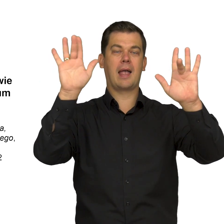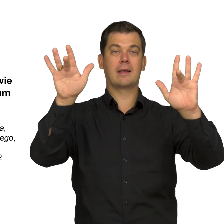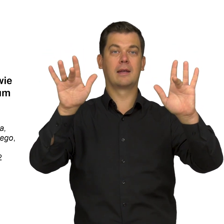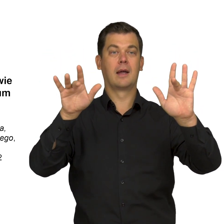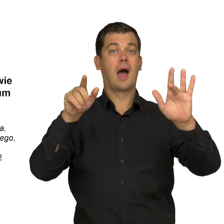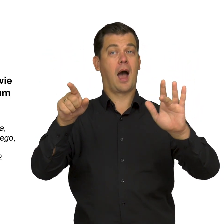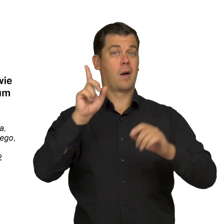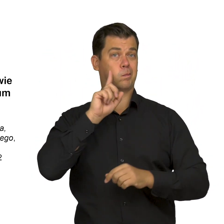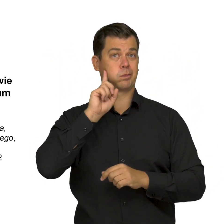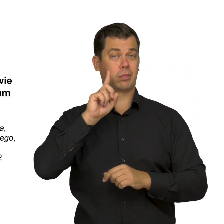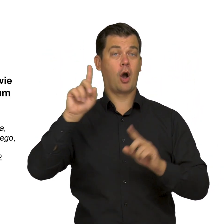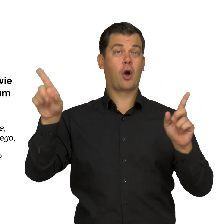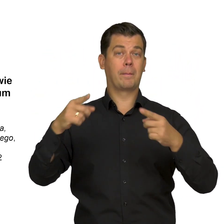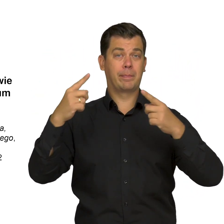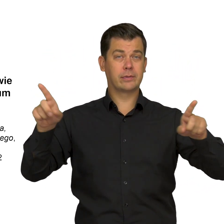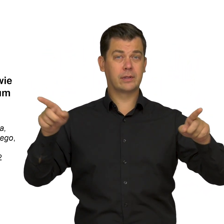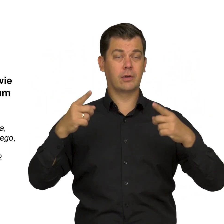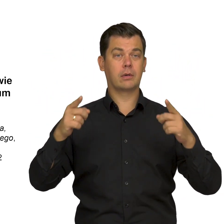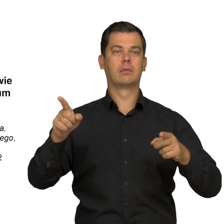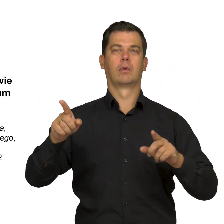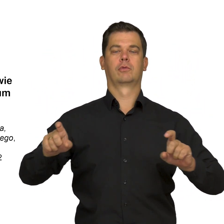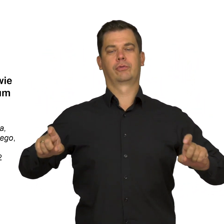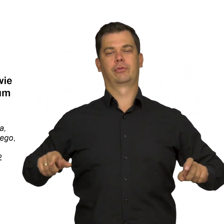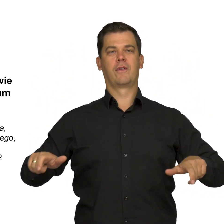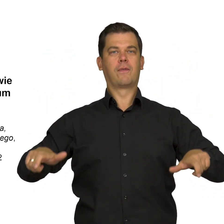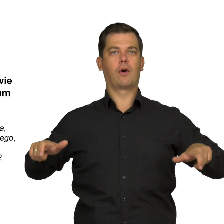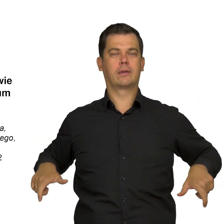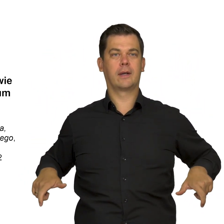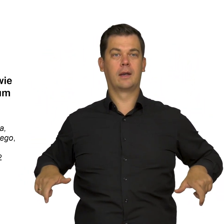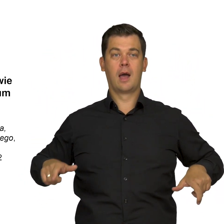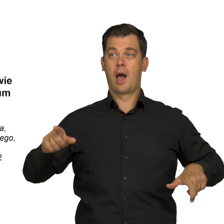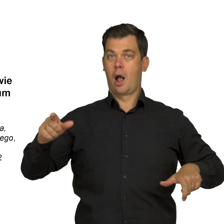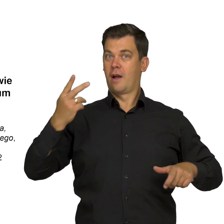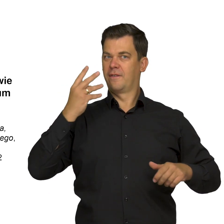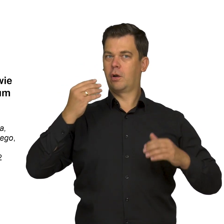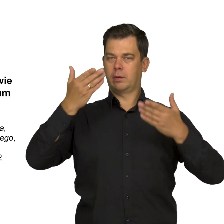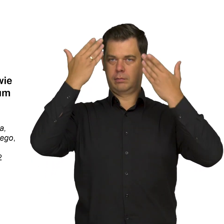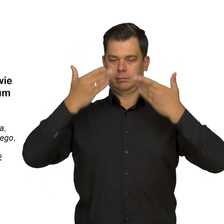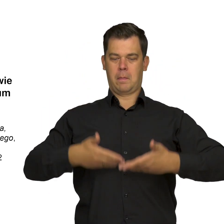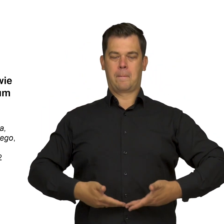The composer is sitting in an armchair. We see him from the waist up.